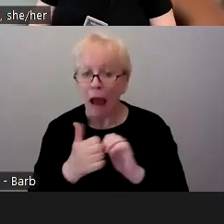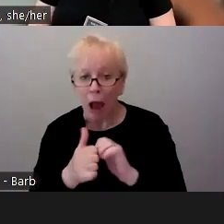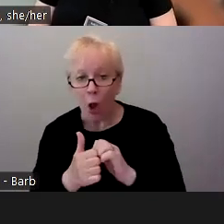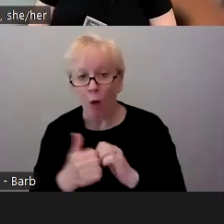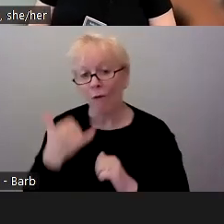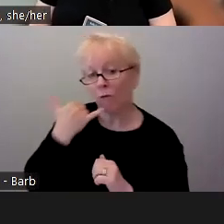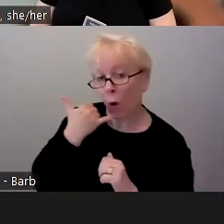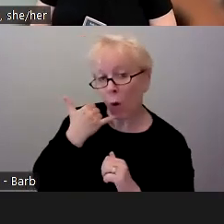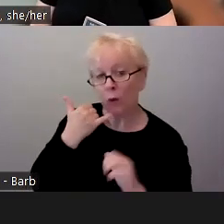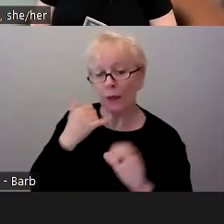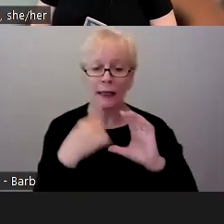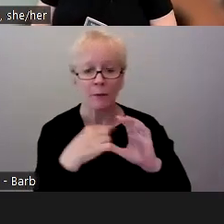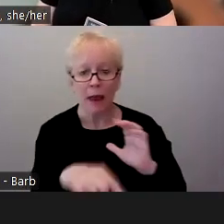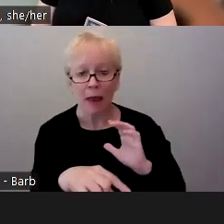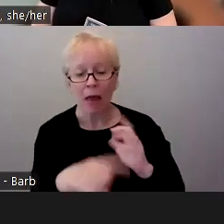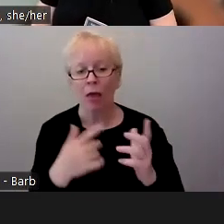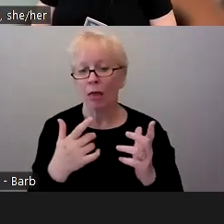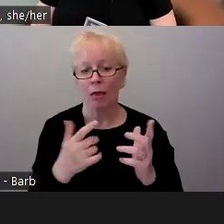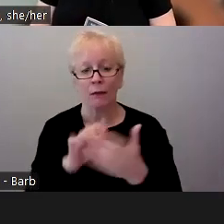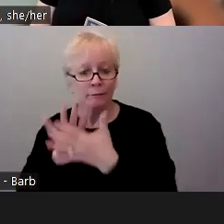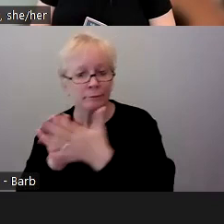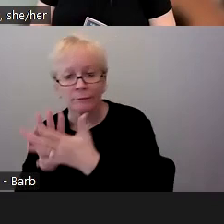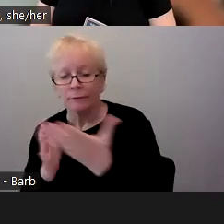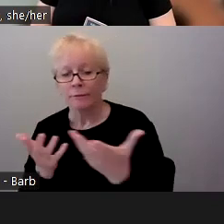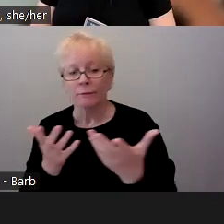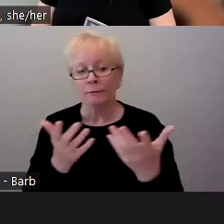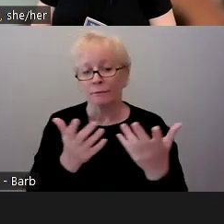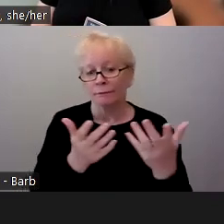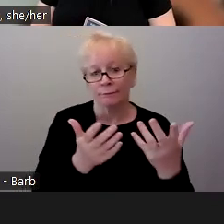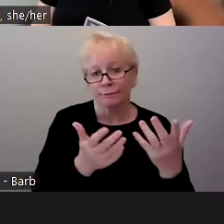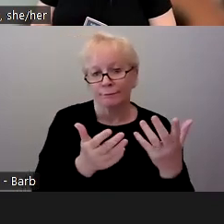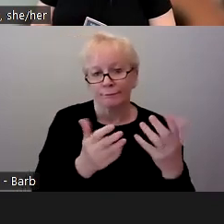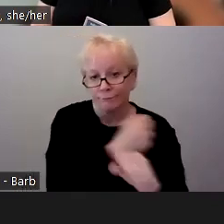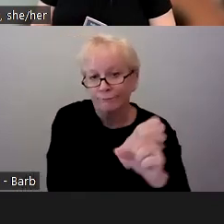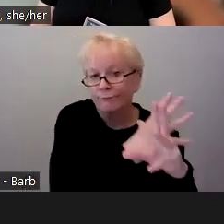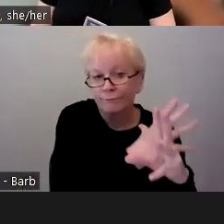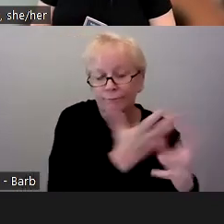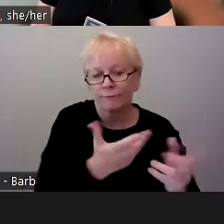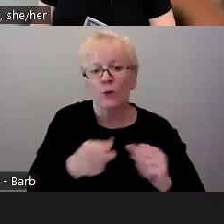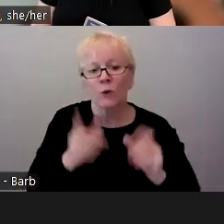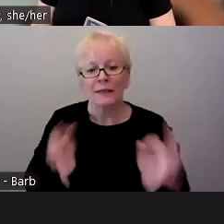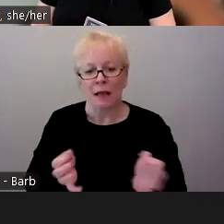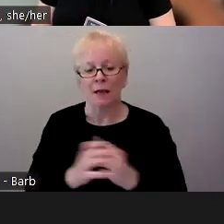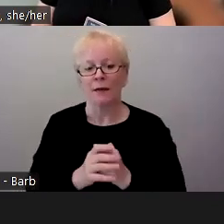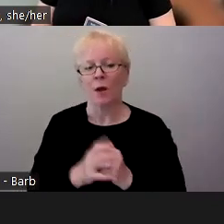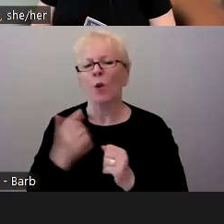just emailing back and forth, and we'll kind of get to that in our panel presentation.